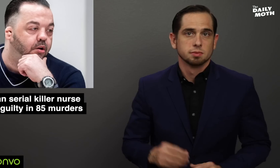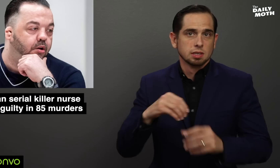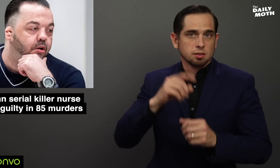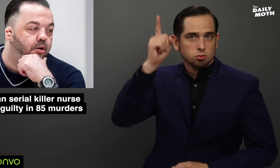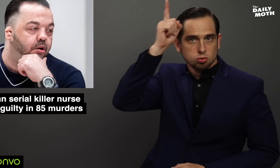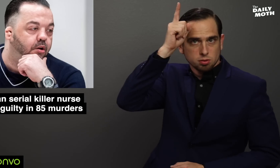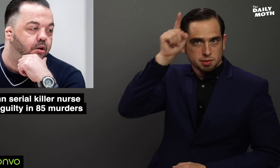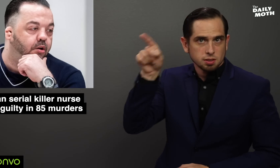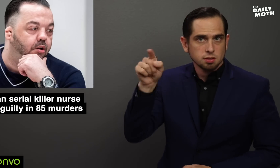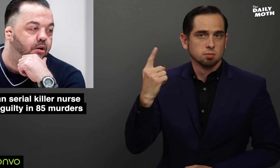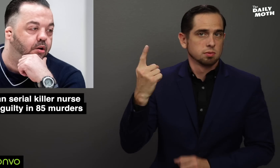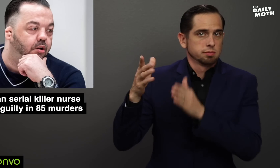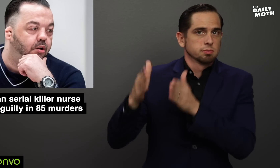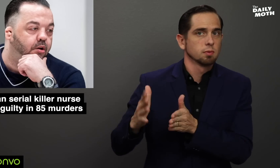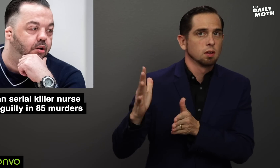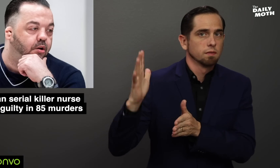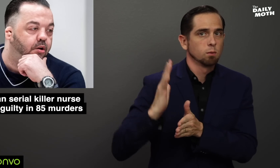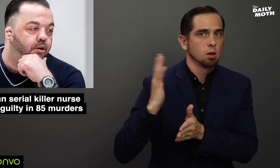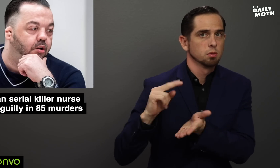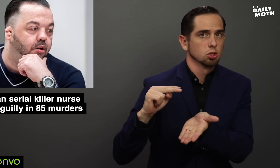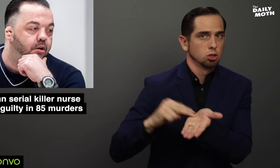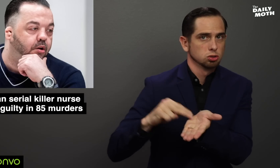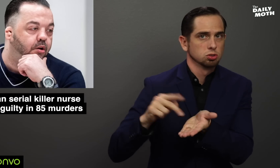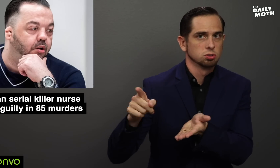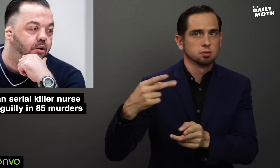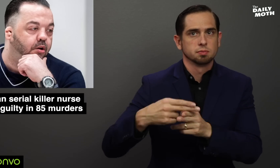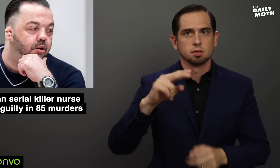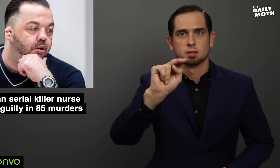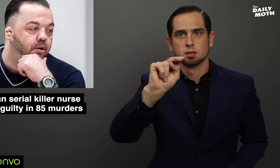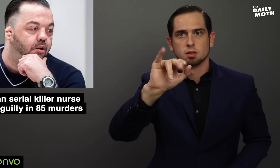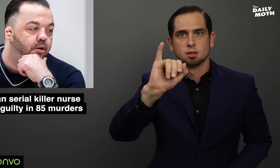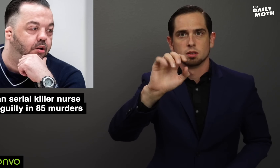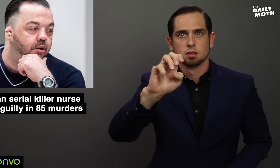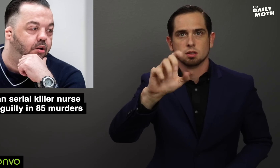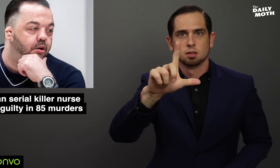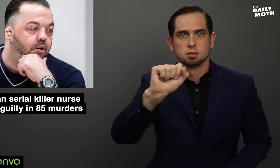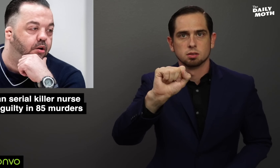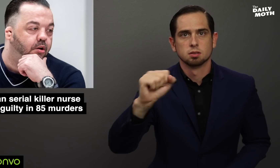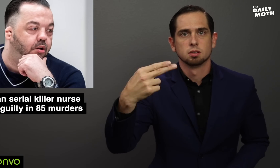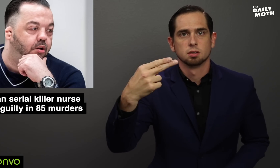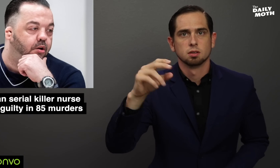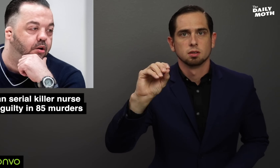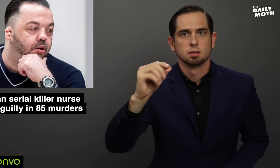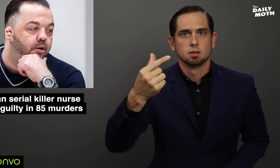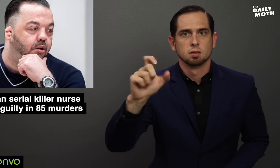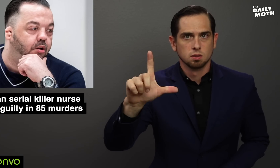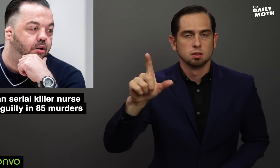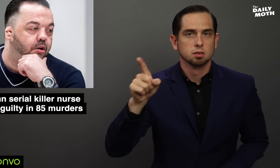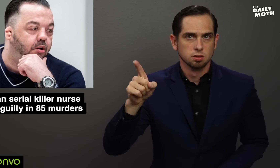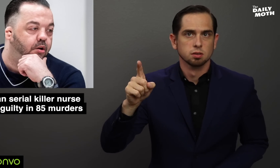In Germany, a former nurse, Niels Hogel,